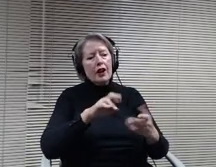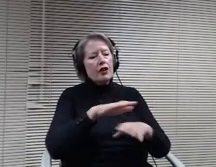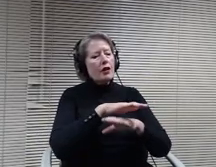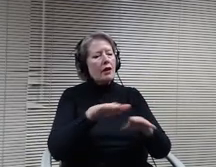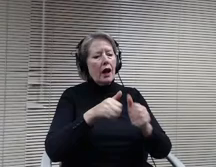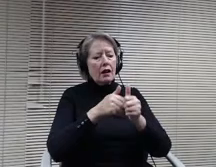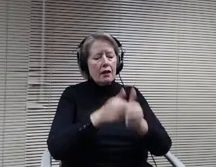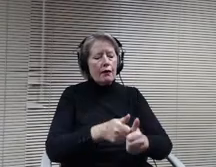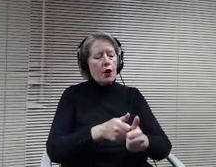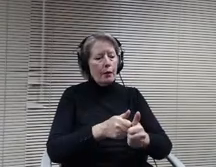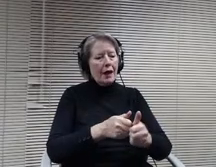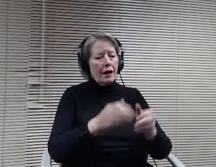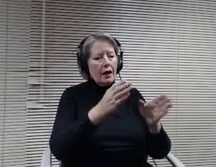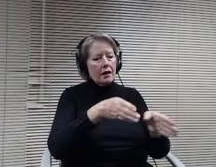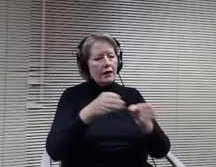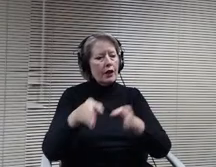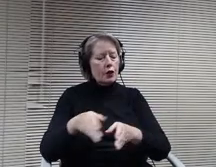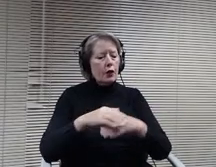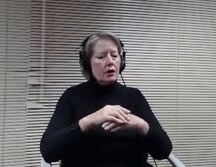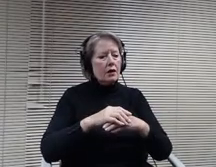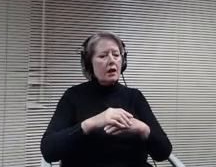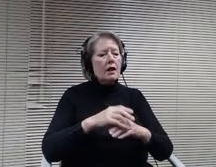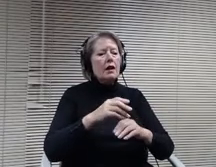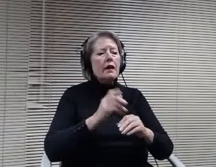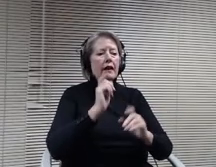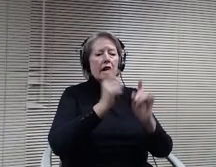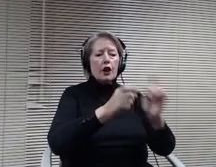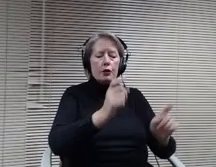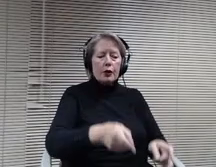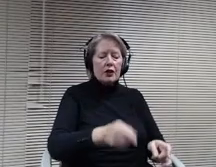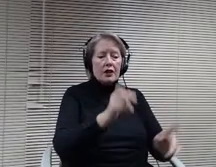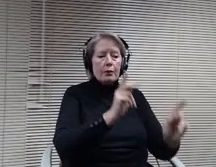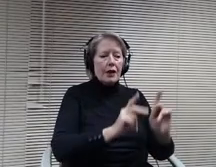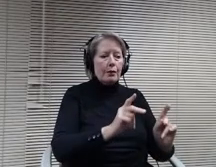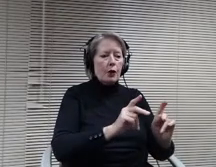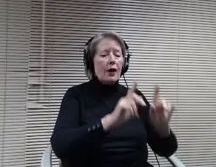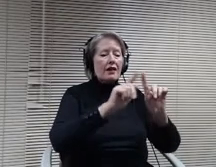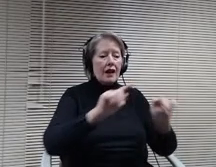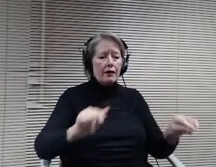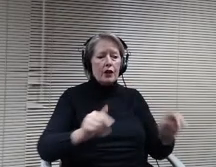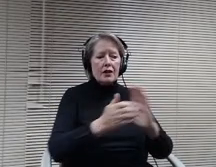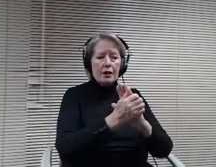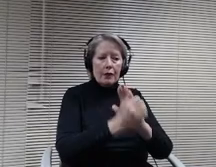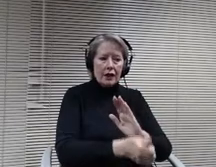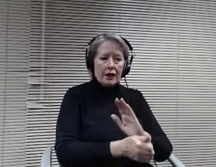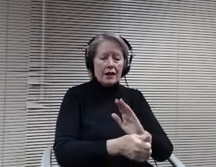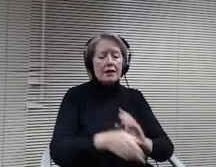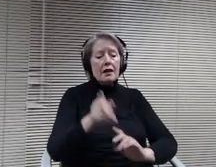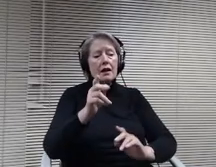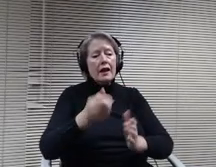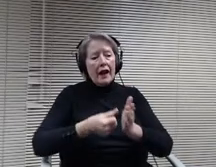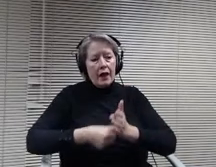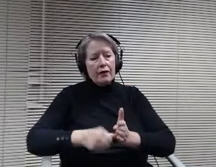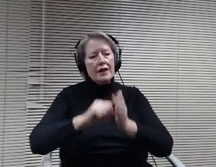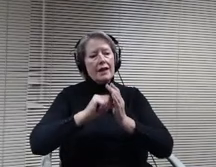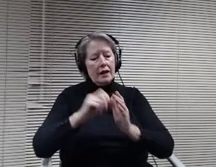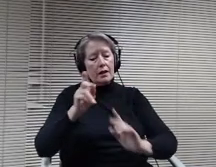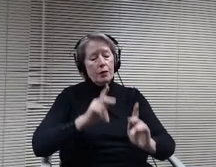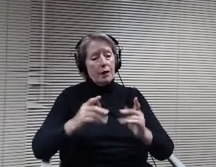diverse abilities with specific emphasis on people with disabilities. And the contributions of people of